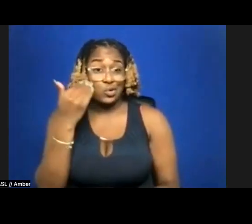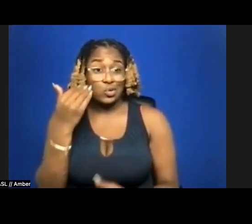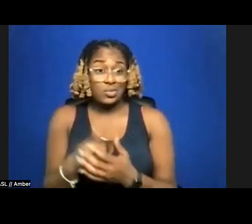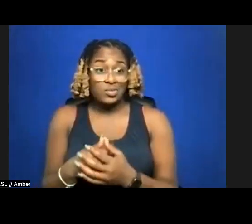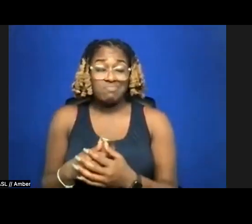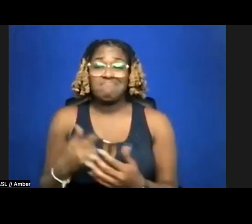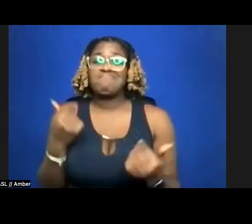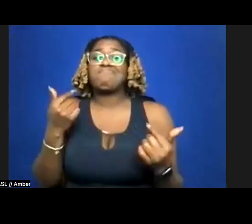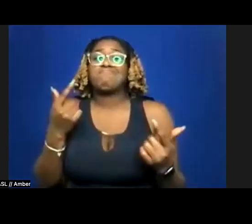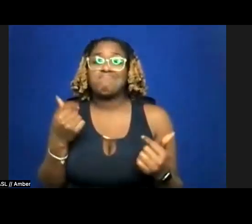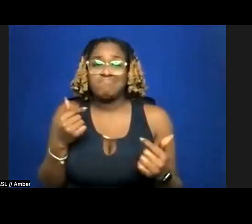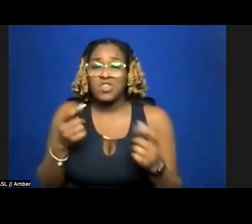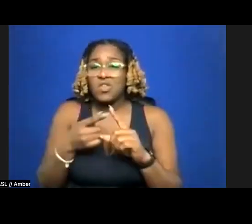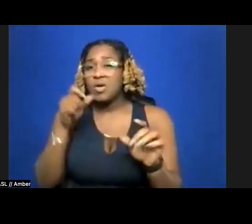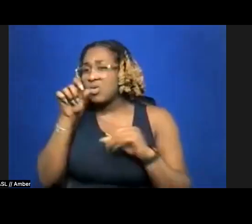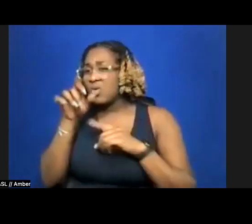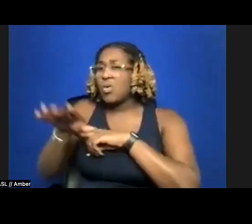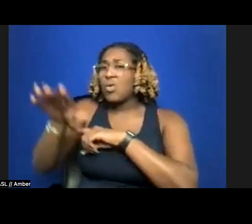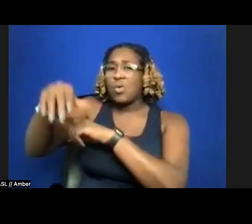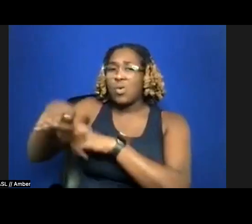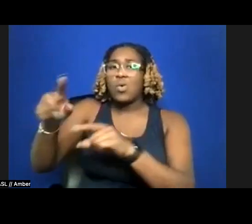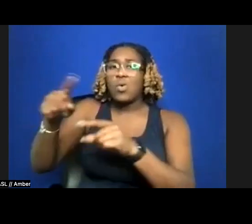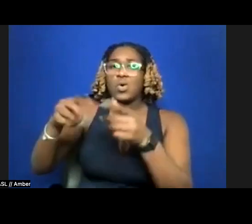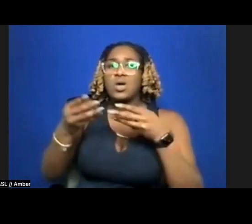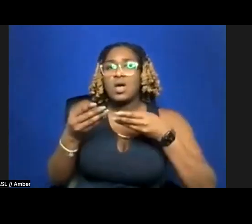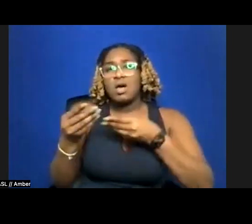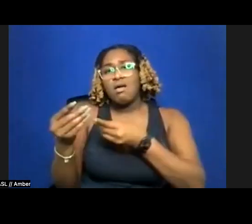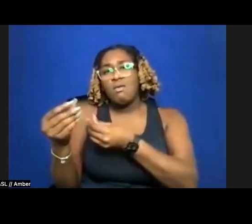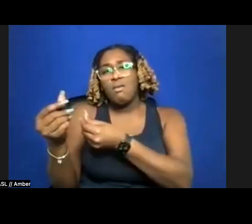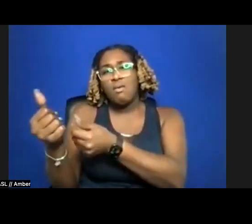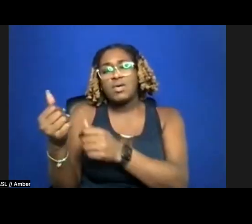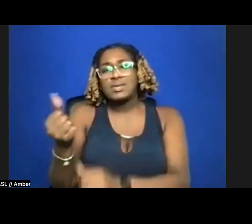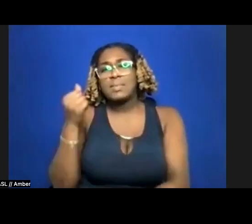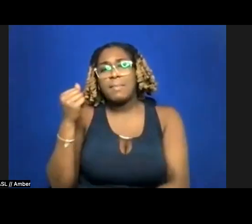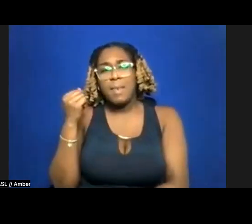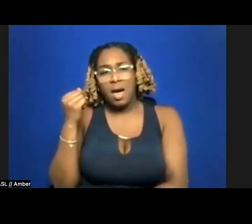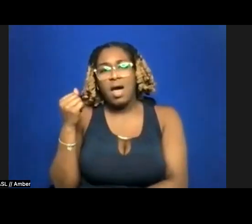his trumpet trunk then slide, so smooth, his backside against the tree behind him.